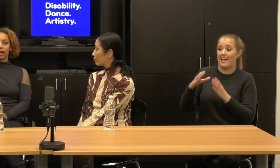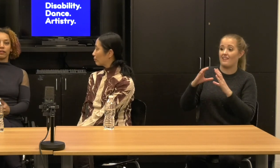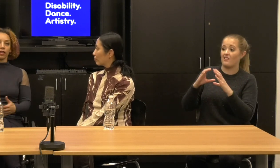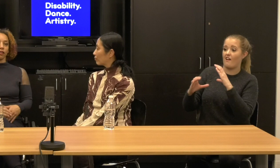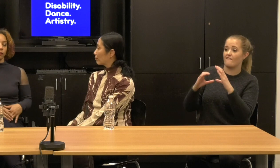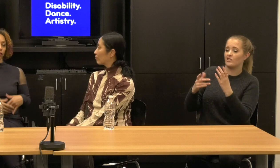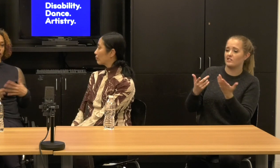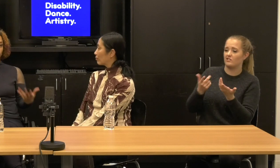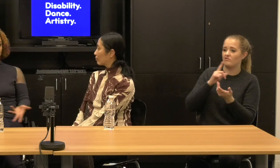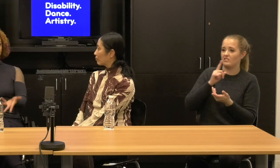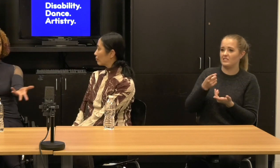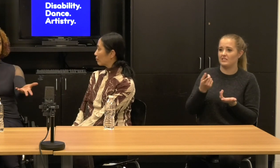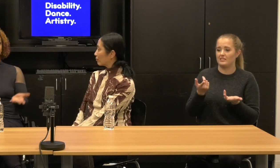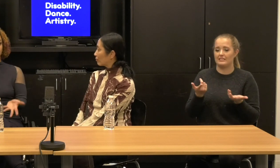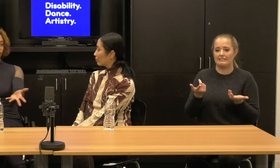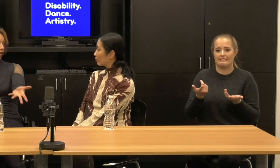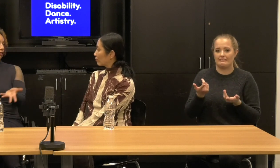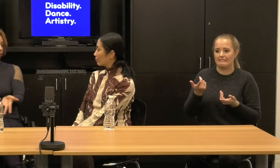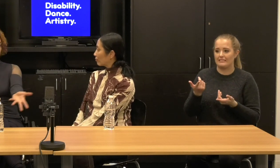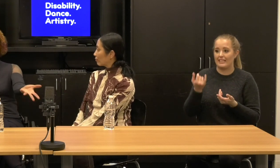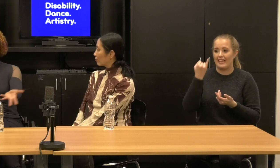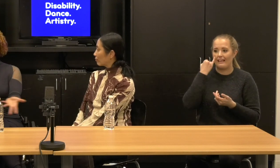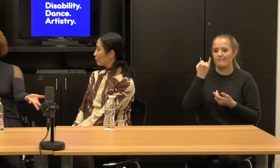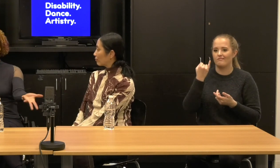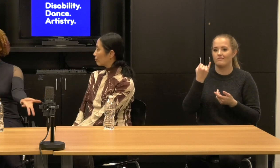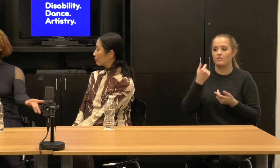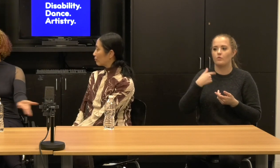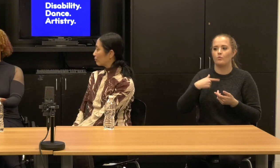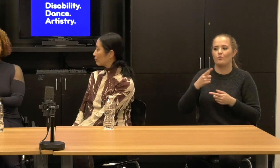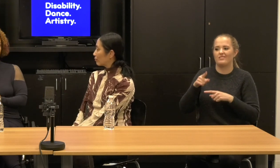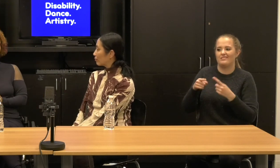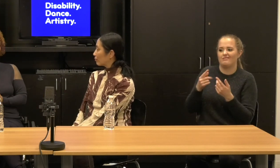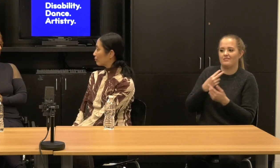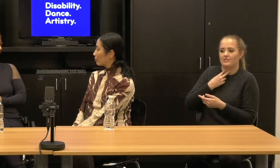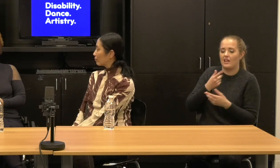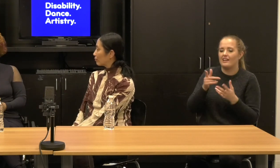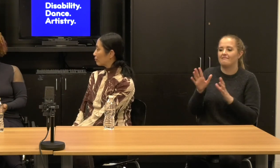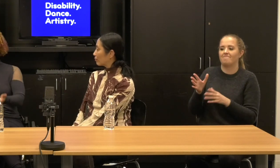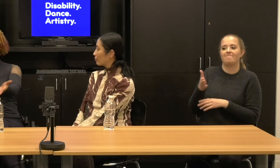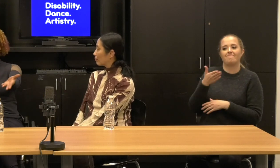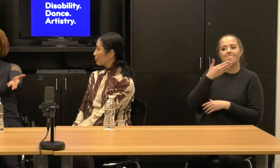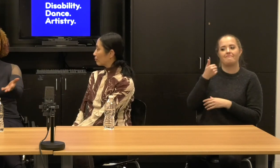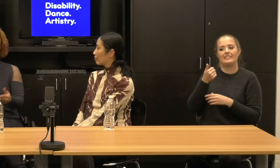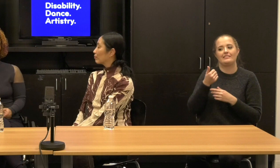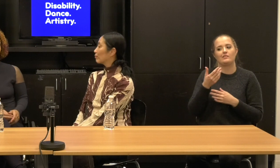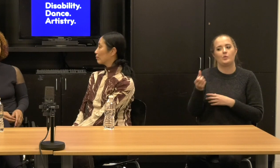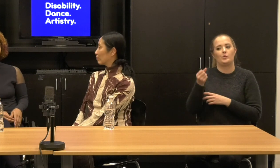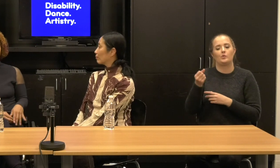having it If we're constantly trying to say to the outer world, you know, this is still an art form. This, this is.